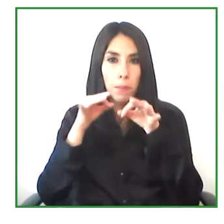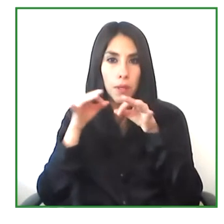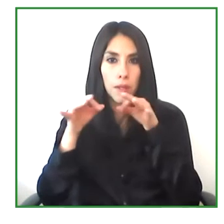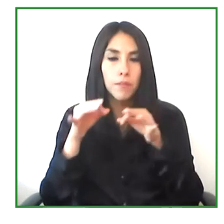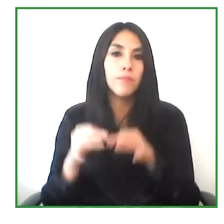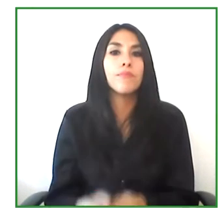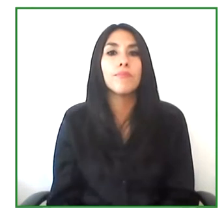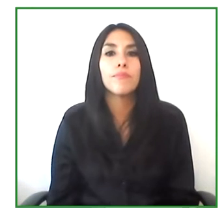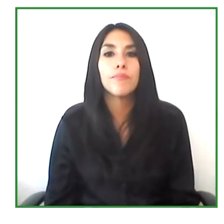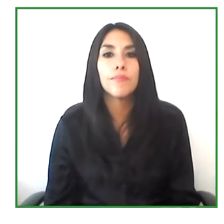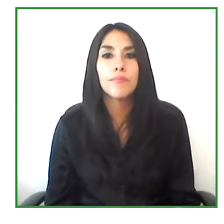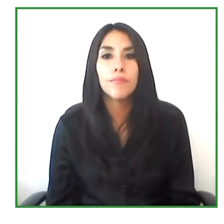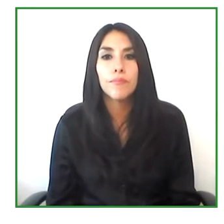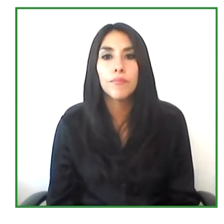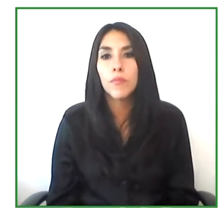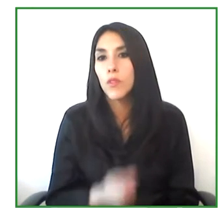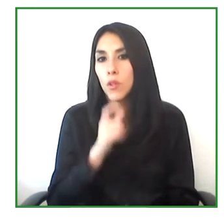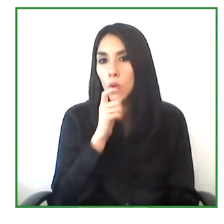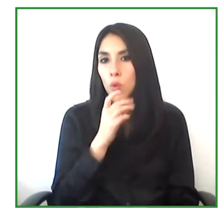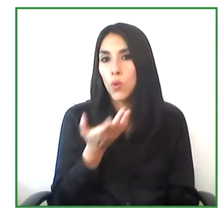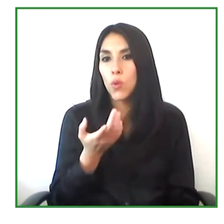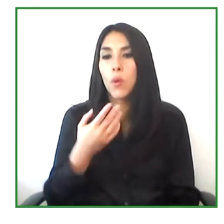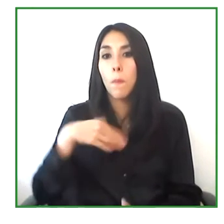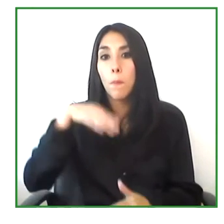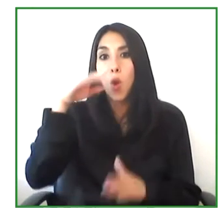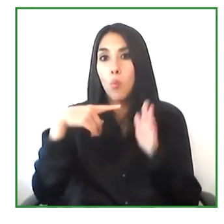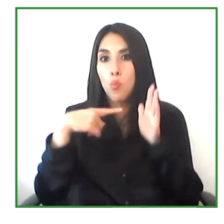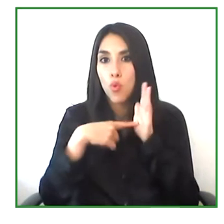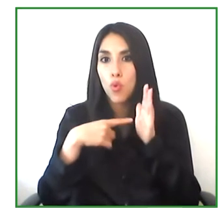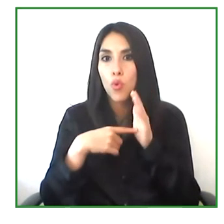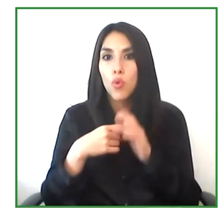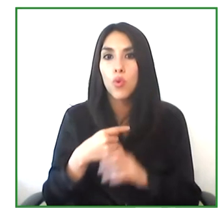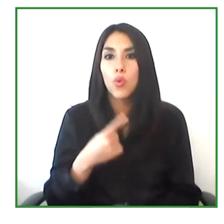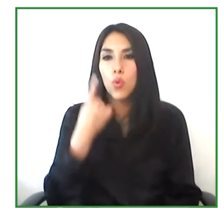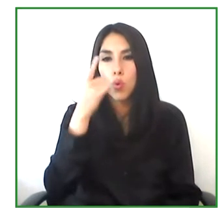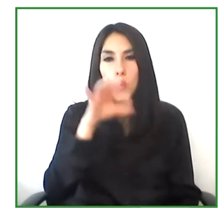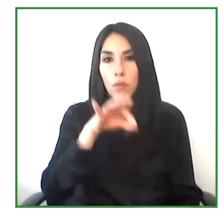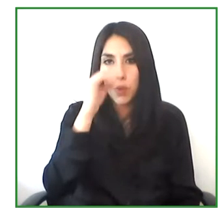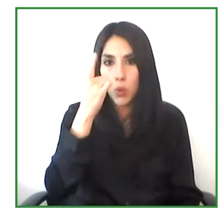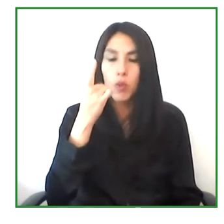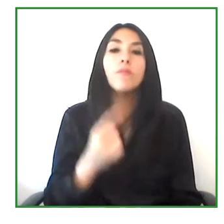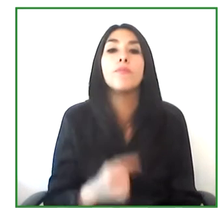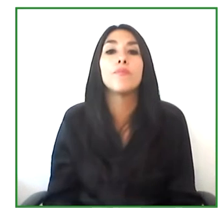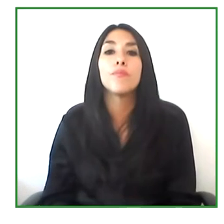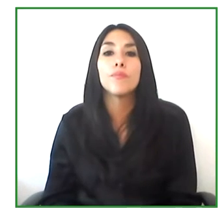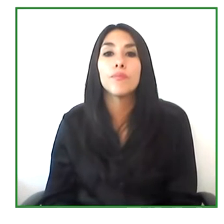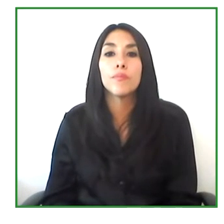We have quantitative and qualitative indicator that we're measuring.